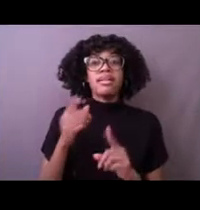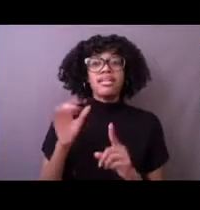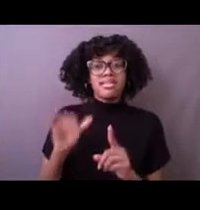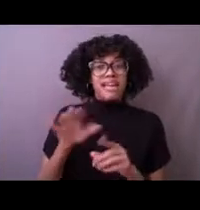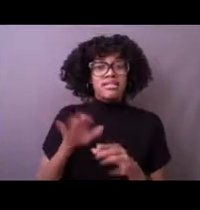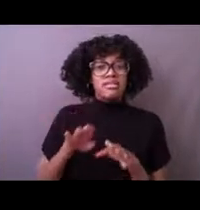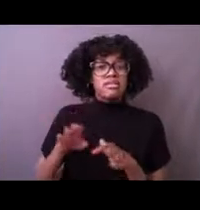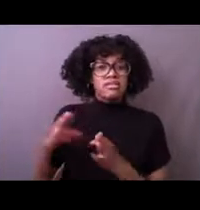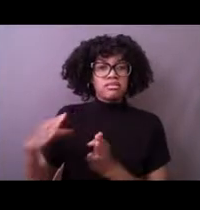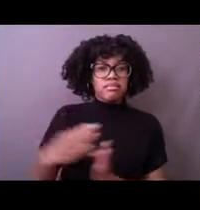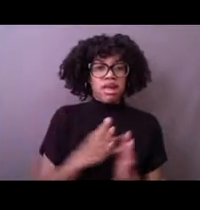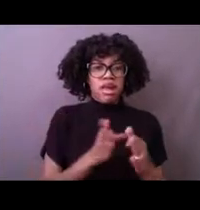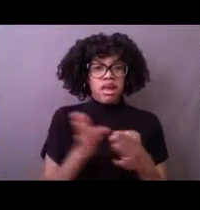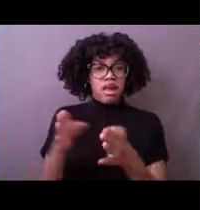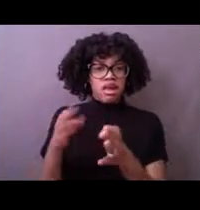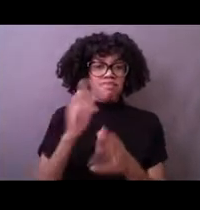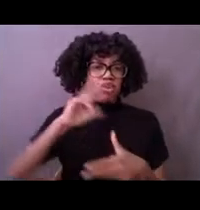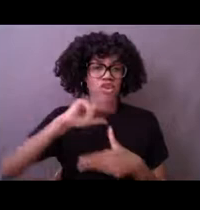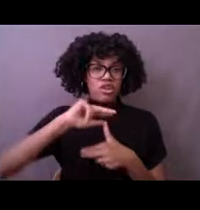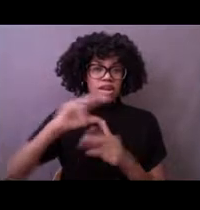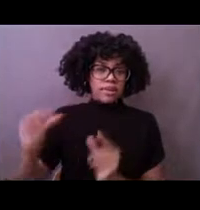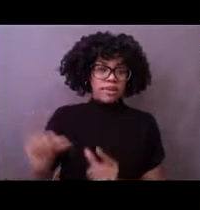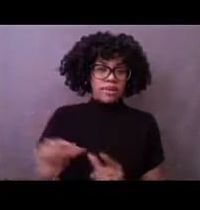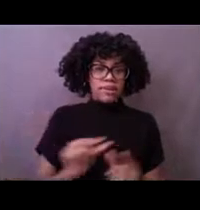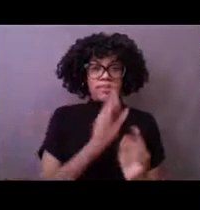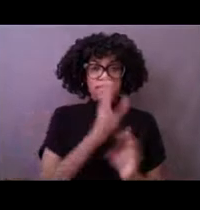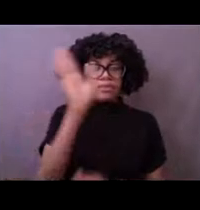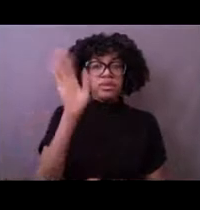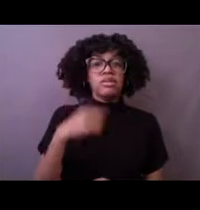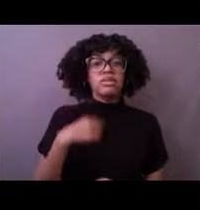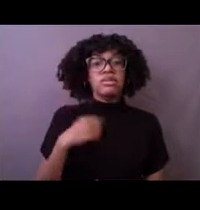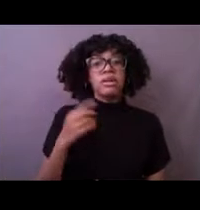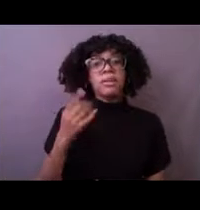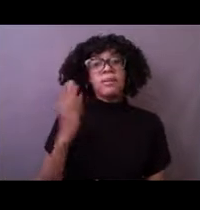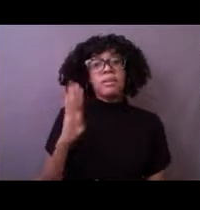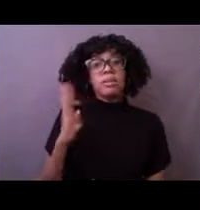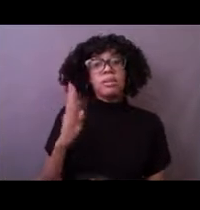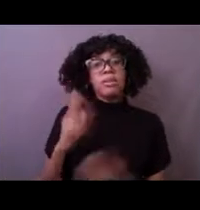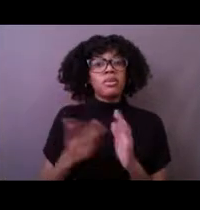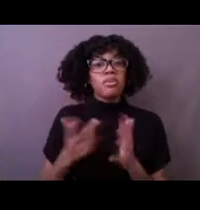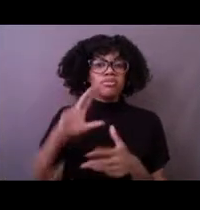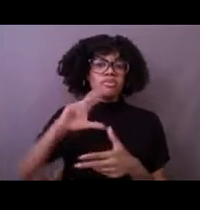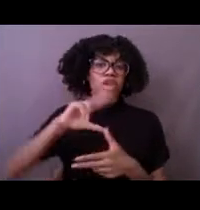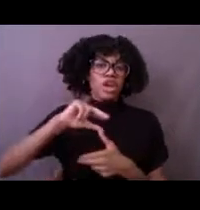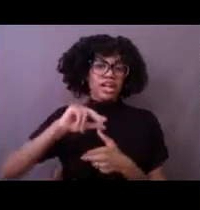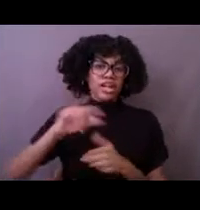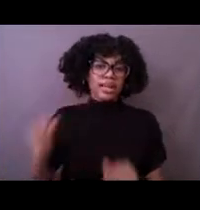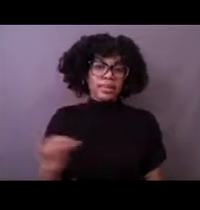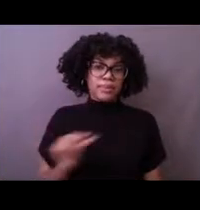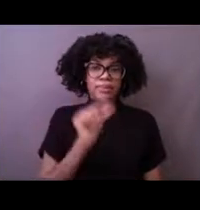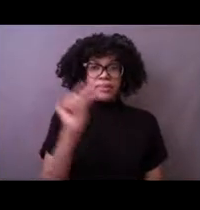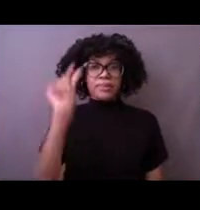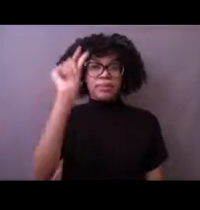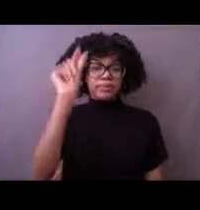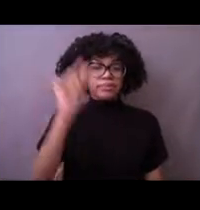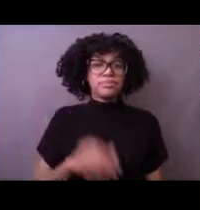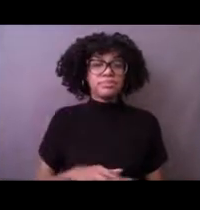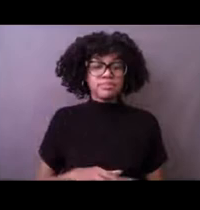And you see our nice little buoy 41004 off of the coast of South Carolina.